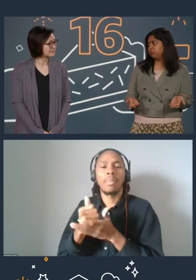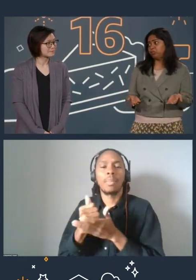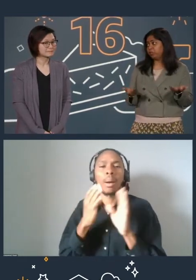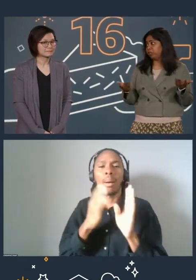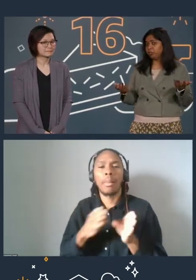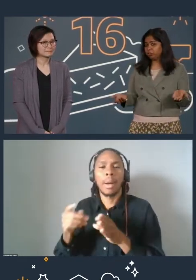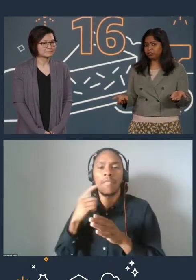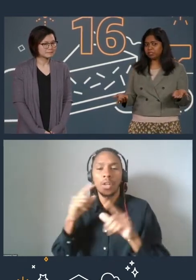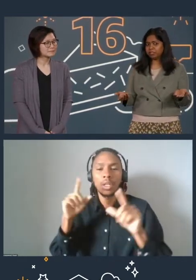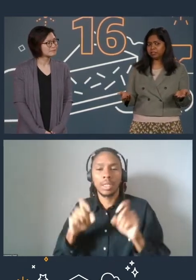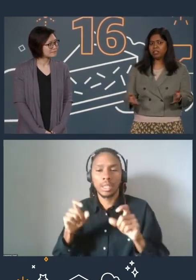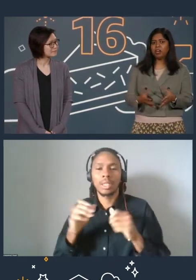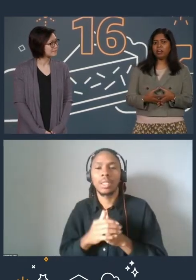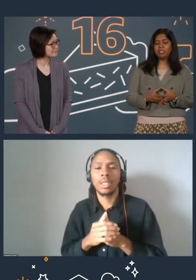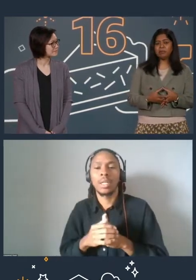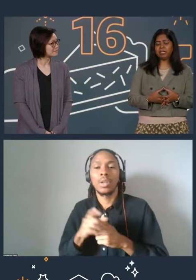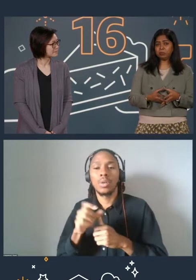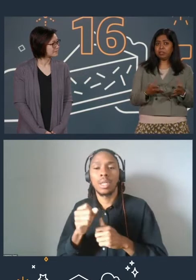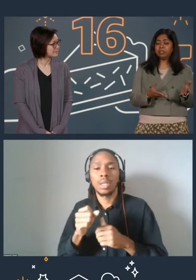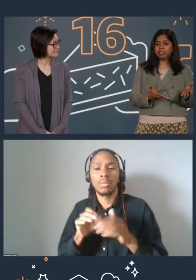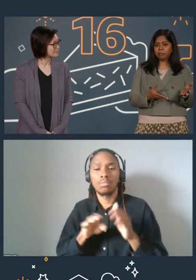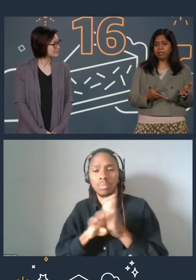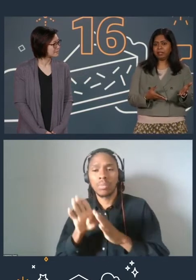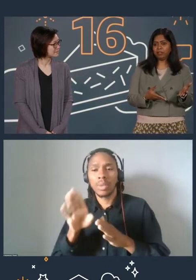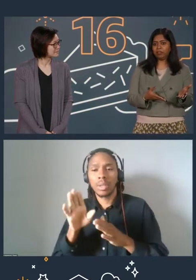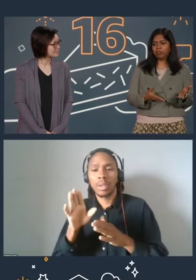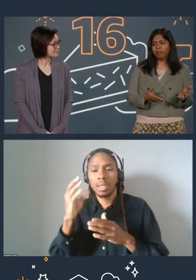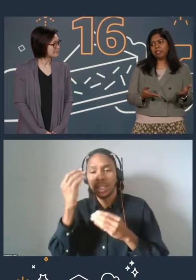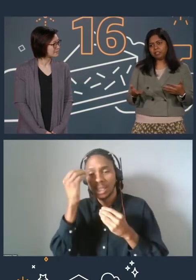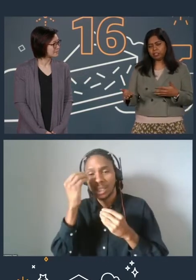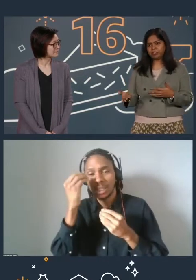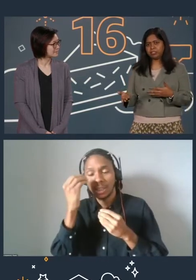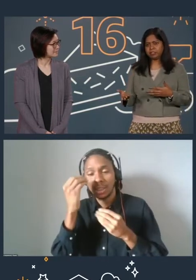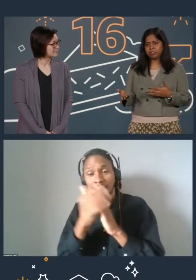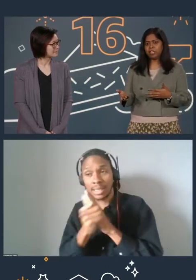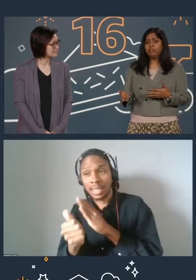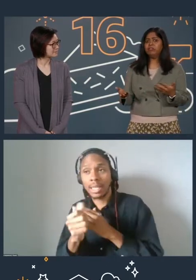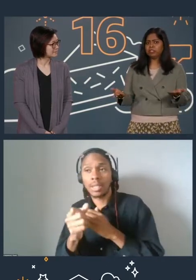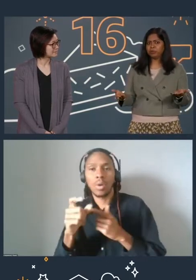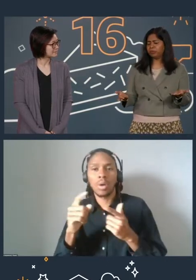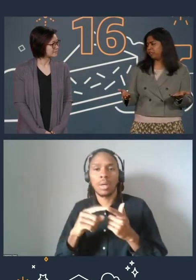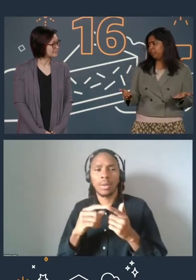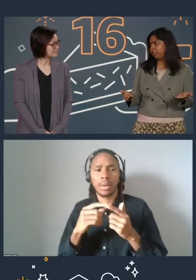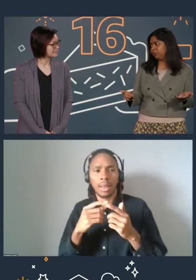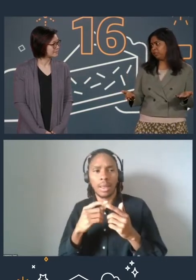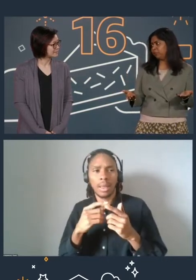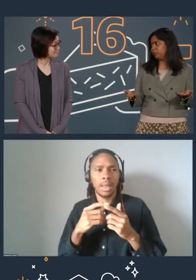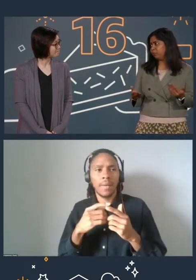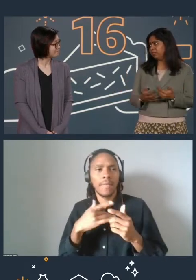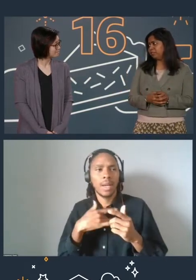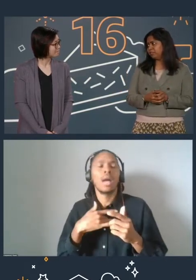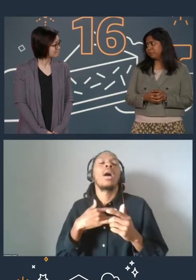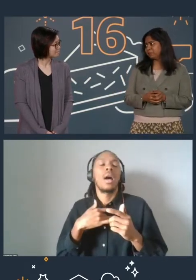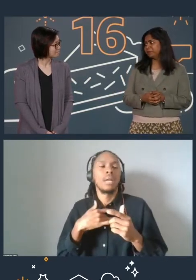So you can grow your skills on EBS with the learning plan or validate your skills if you're already working on EBS deployments.